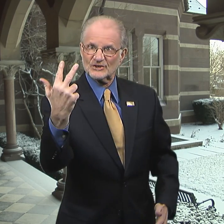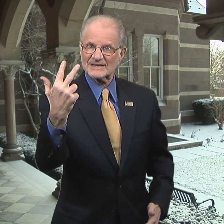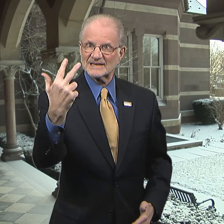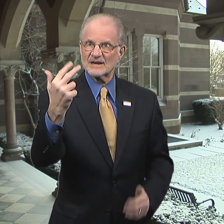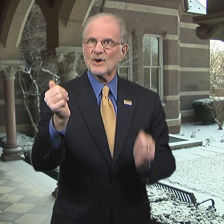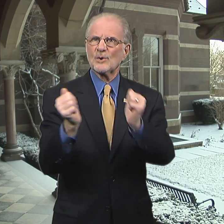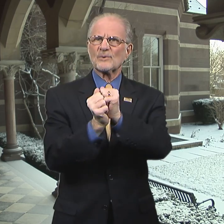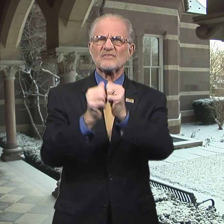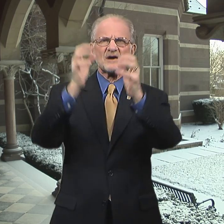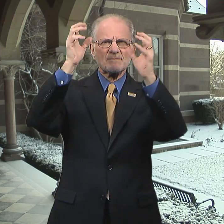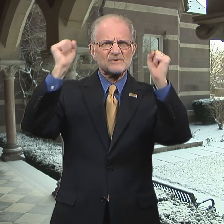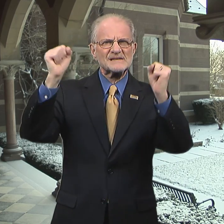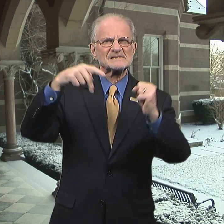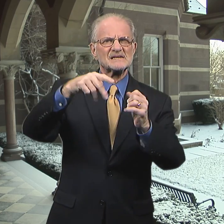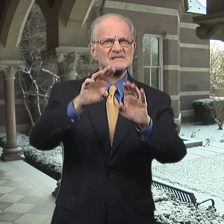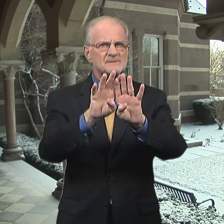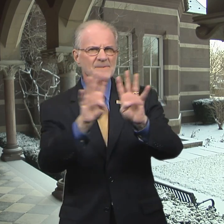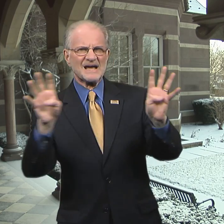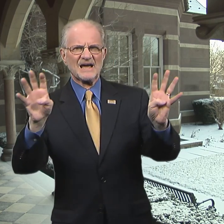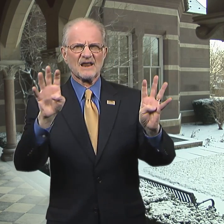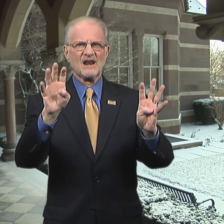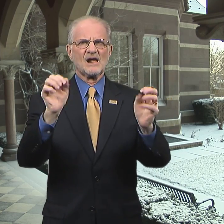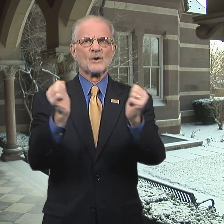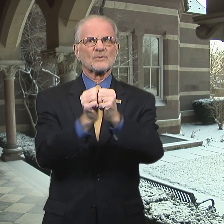with the President's Panel